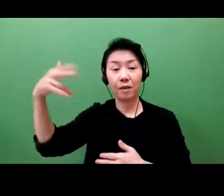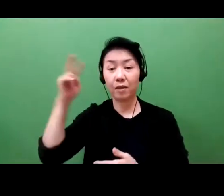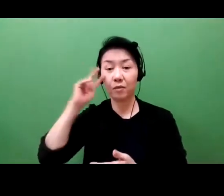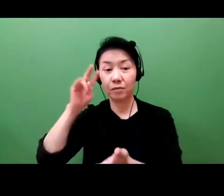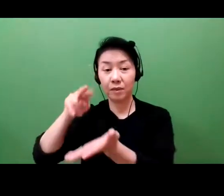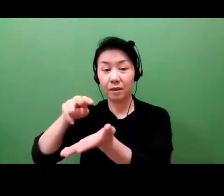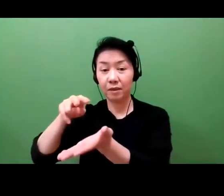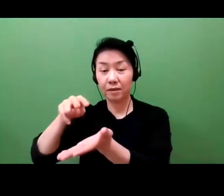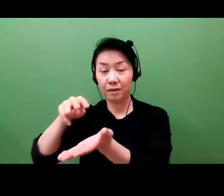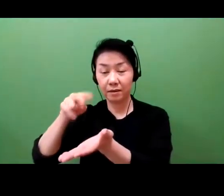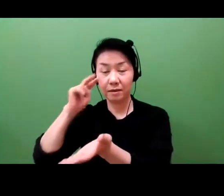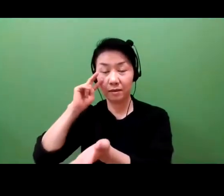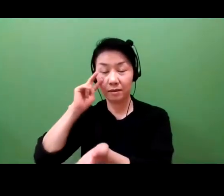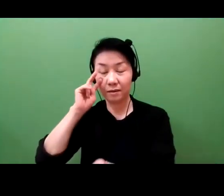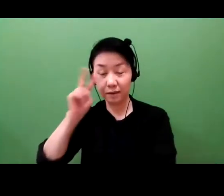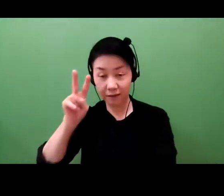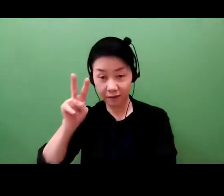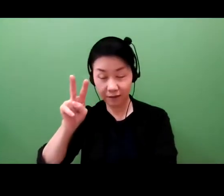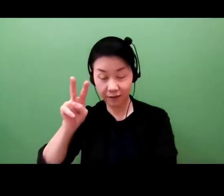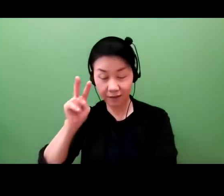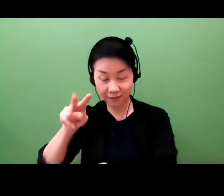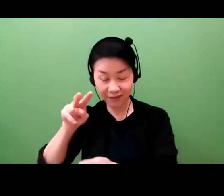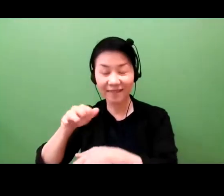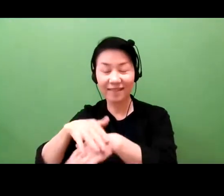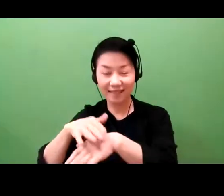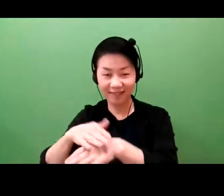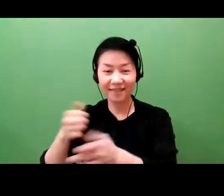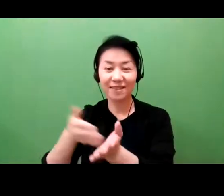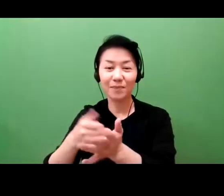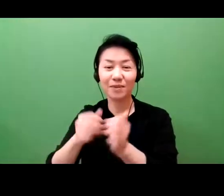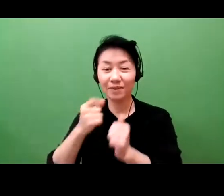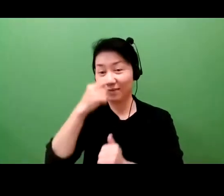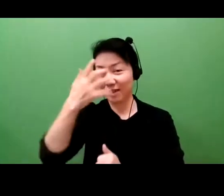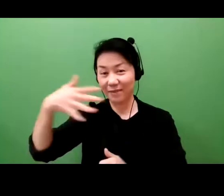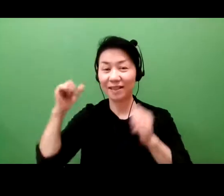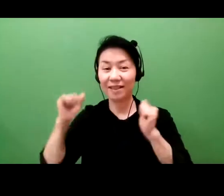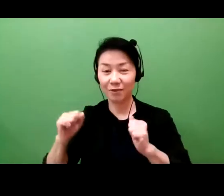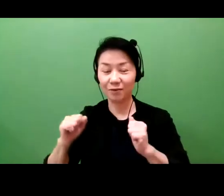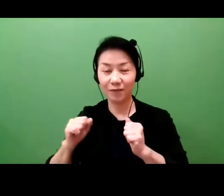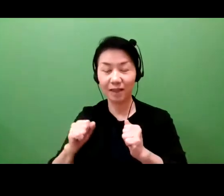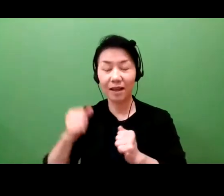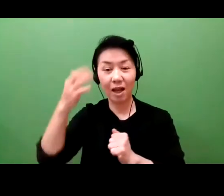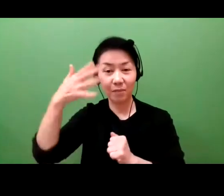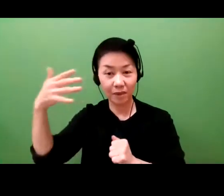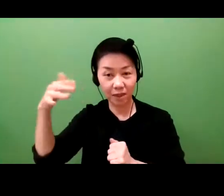So please bear with me on this and understand whether this works for the Japanese culture as well.